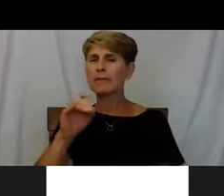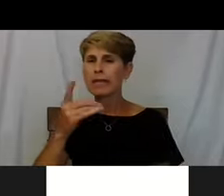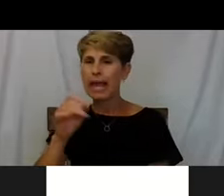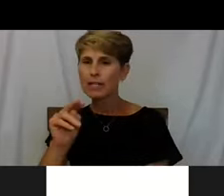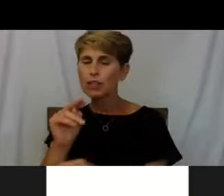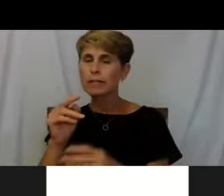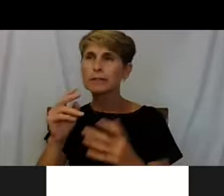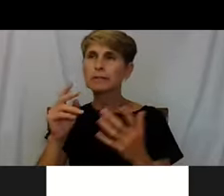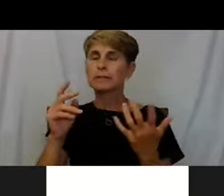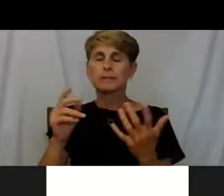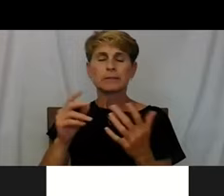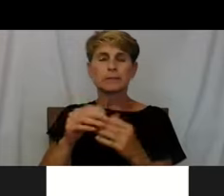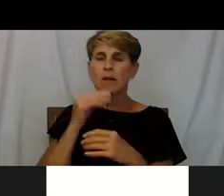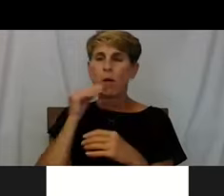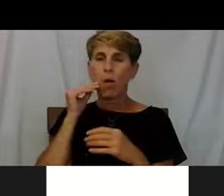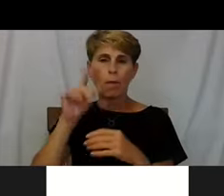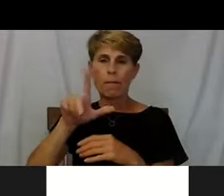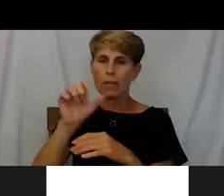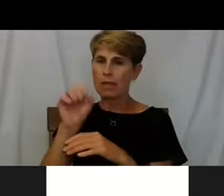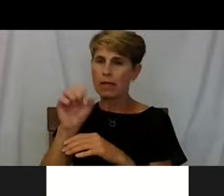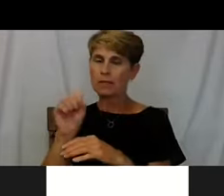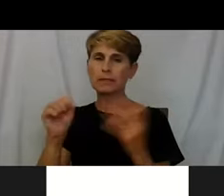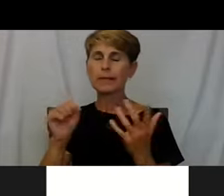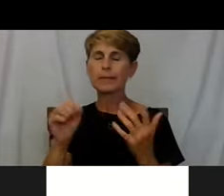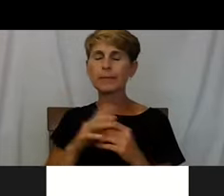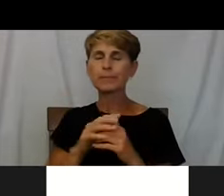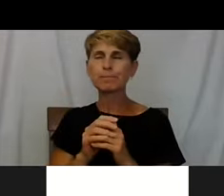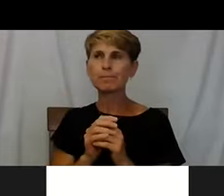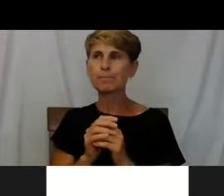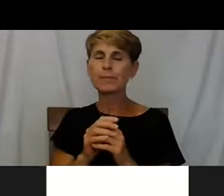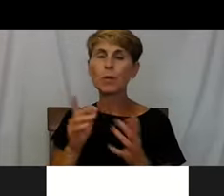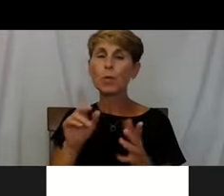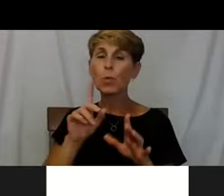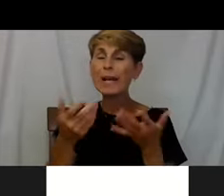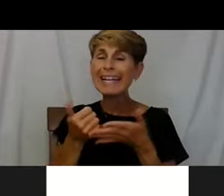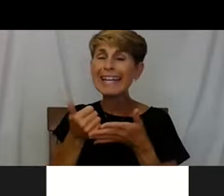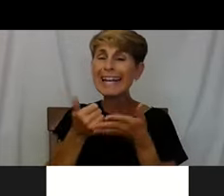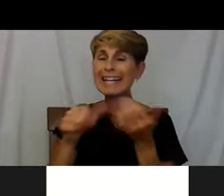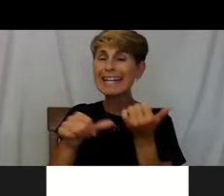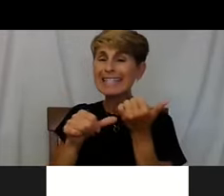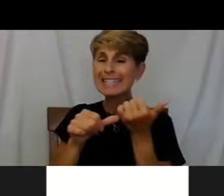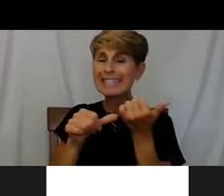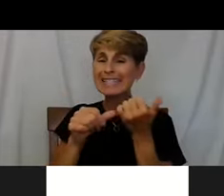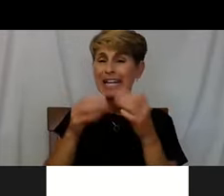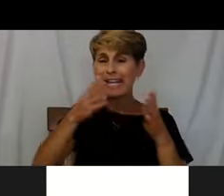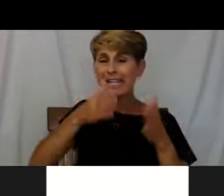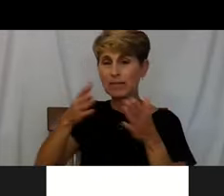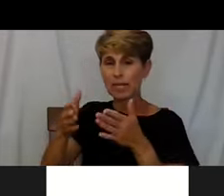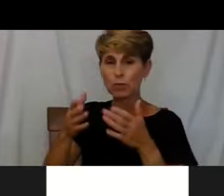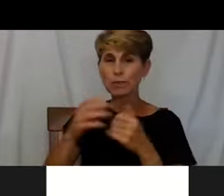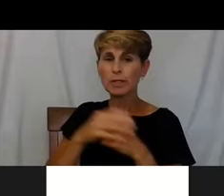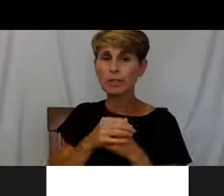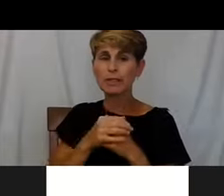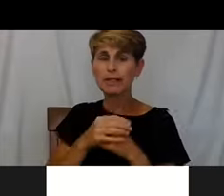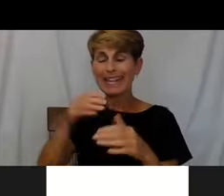is not a housing program but we do assist individuals into accessing things like the community cabins